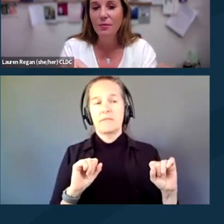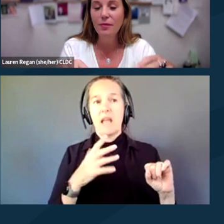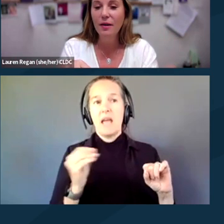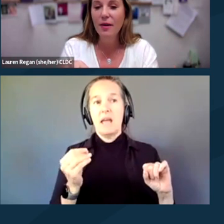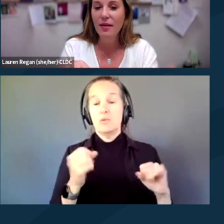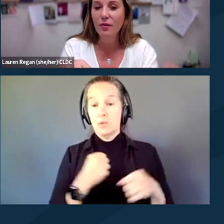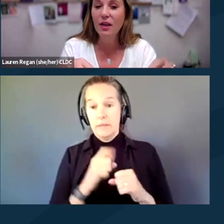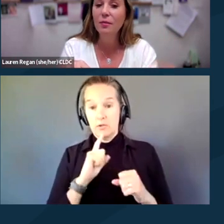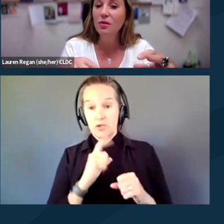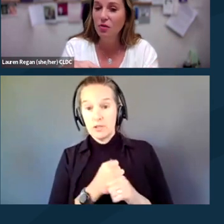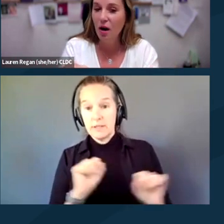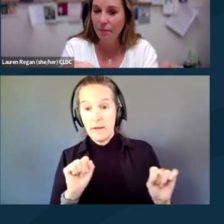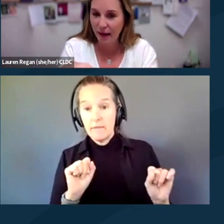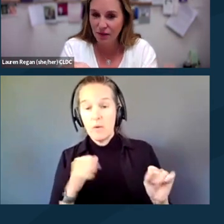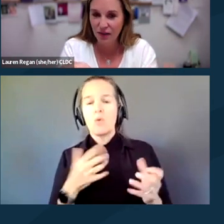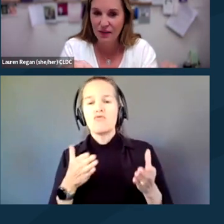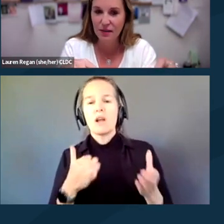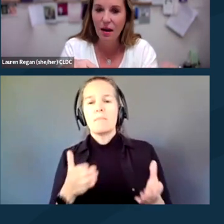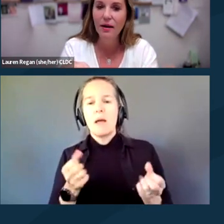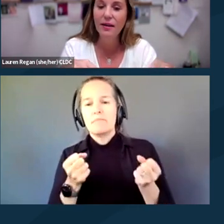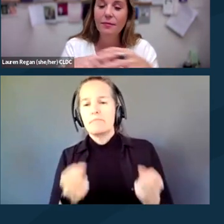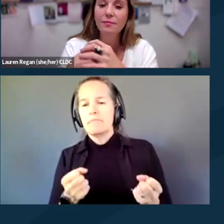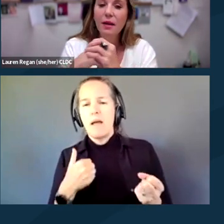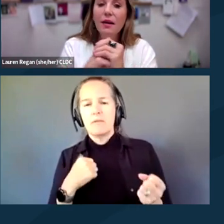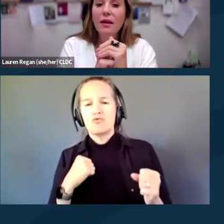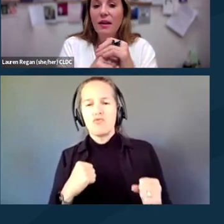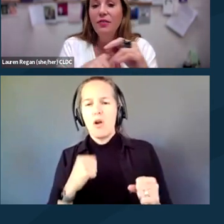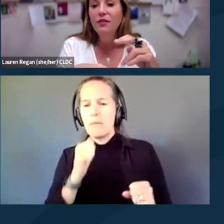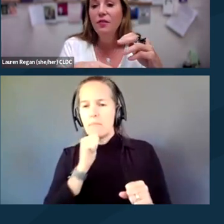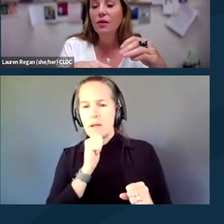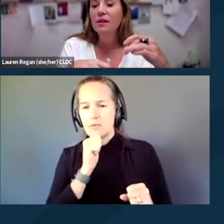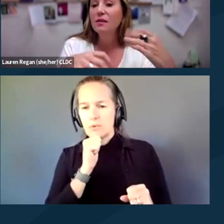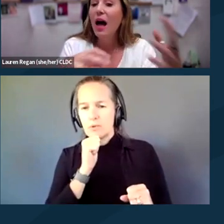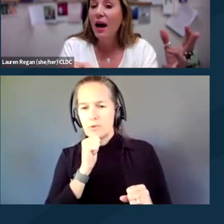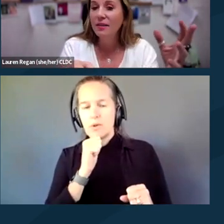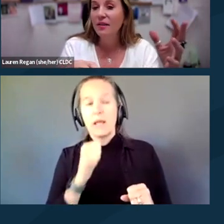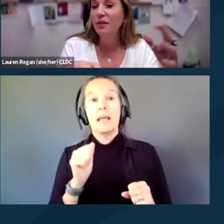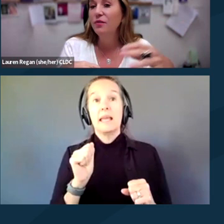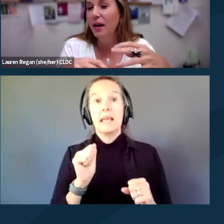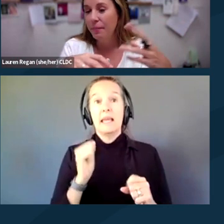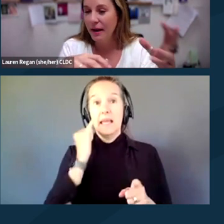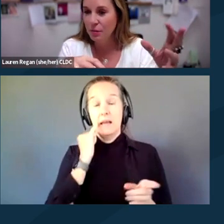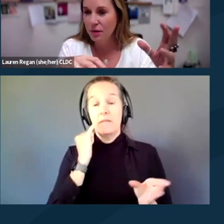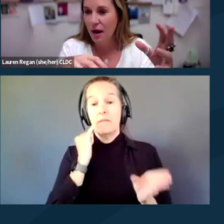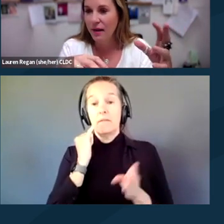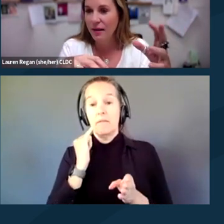we recommend that you keep a strong passphrase on it. If your phone is locked, like you've got a password on it,